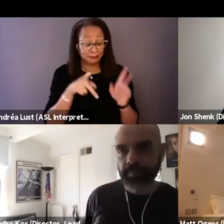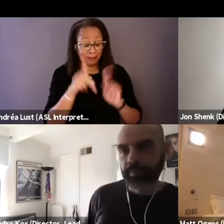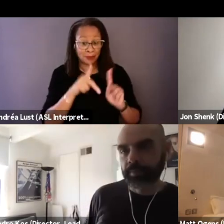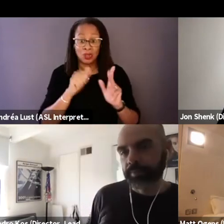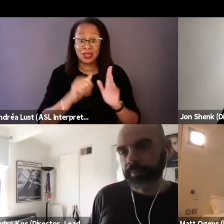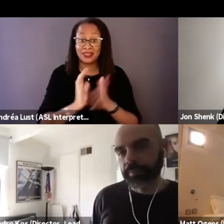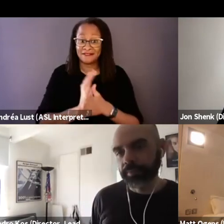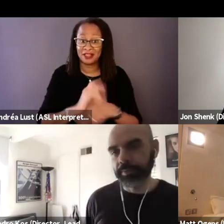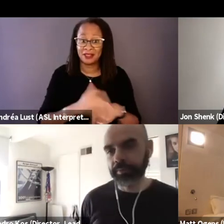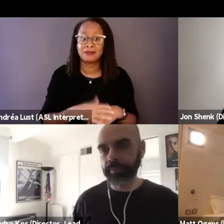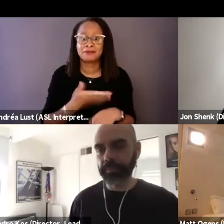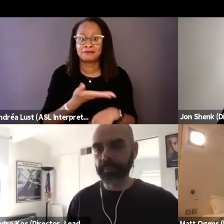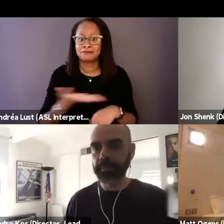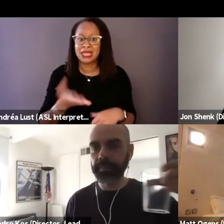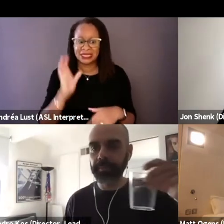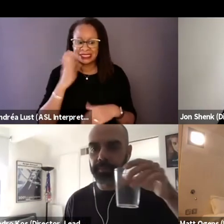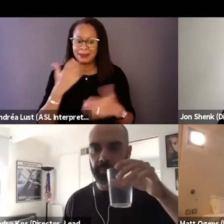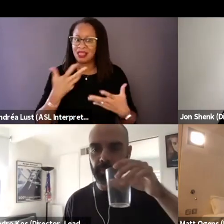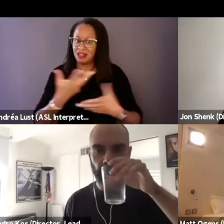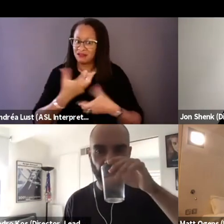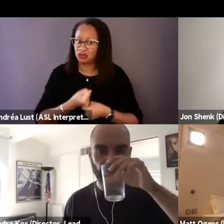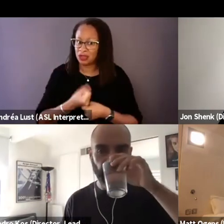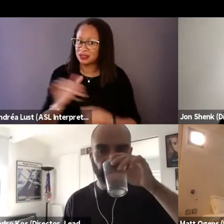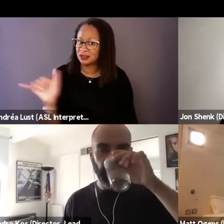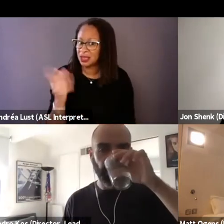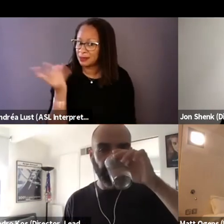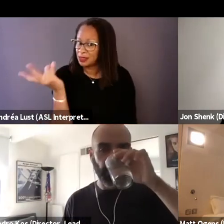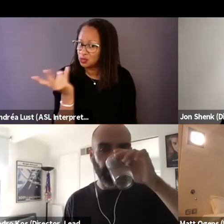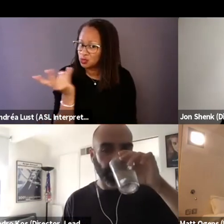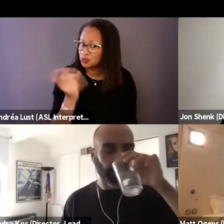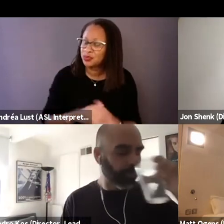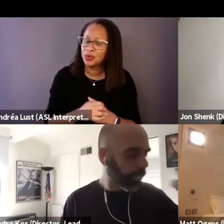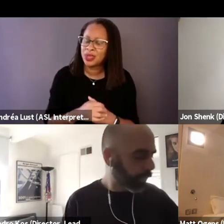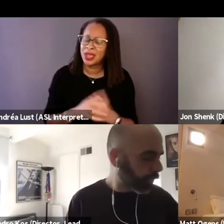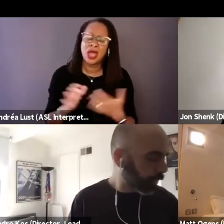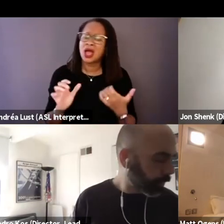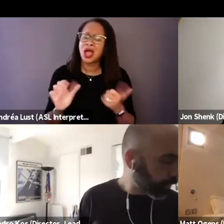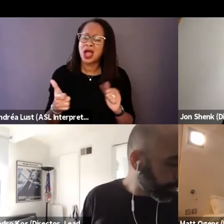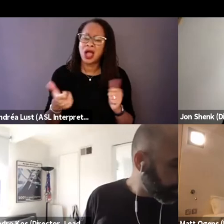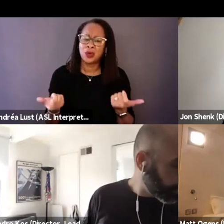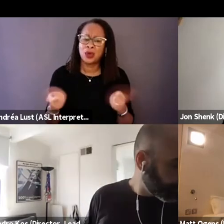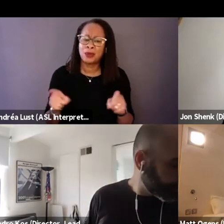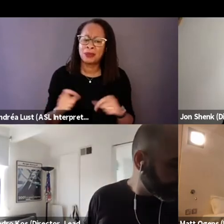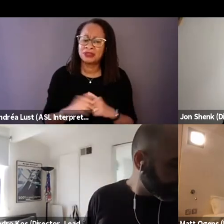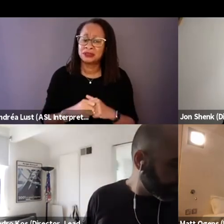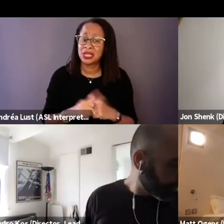seem to put a lot of trust in the two of you. How did you, was it ever challenging